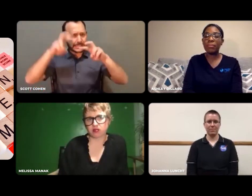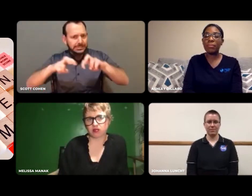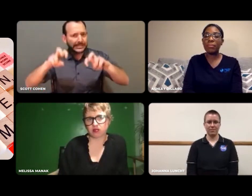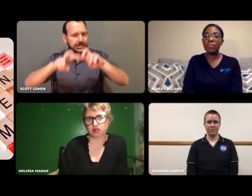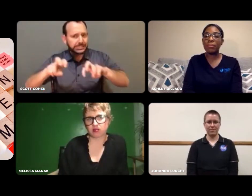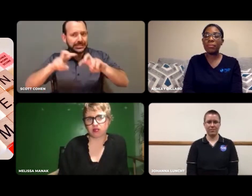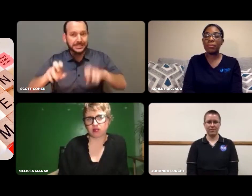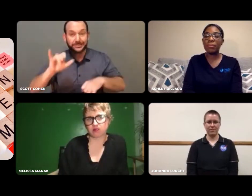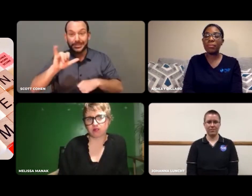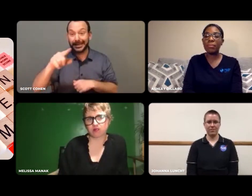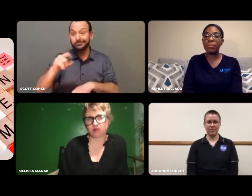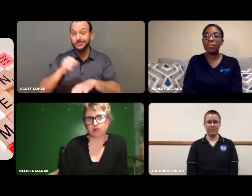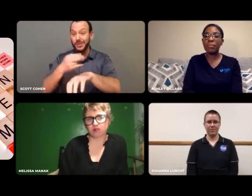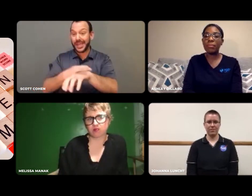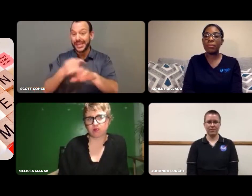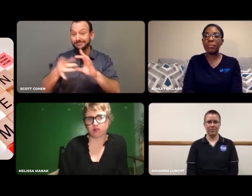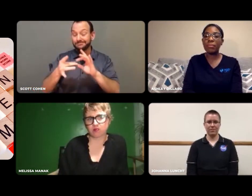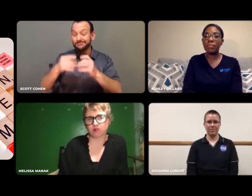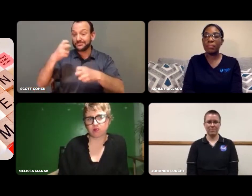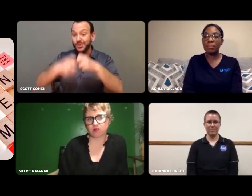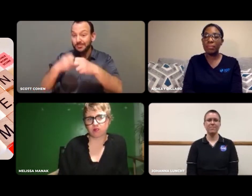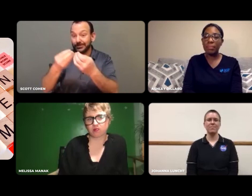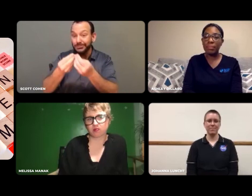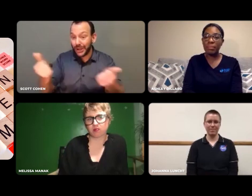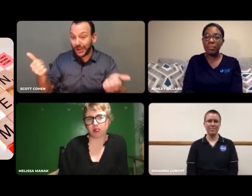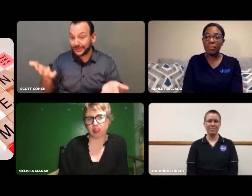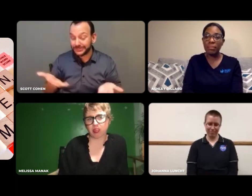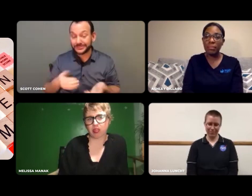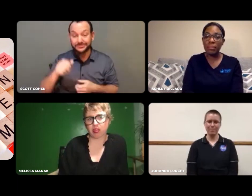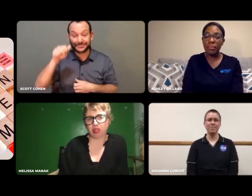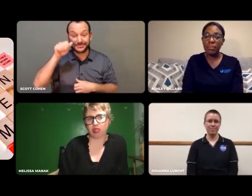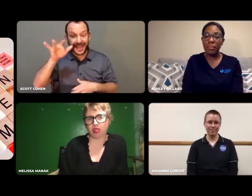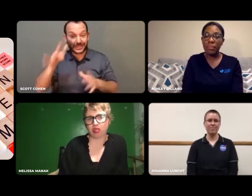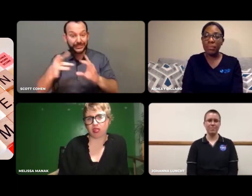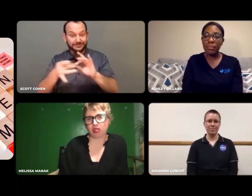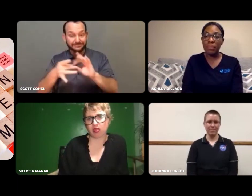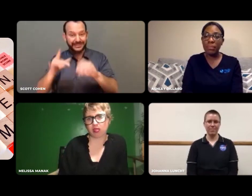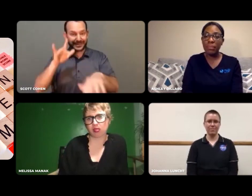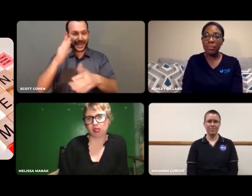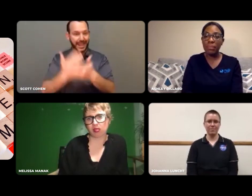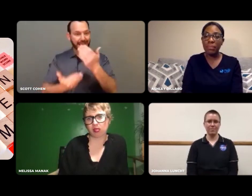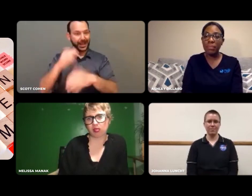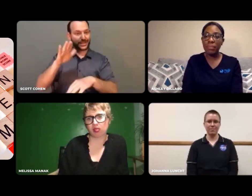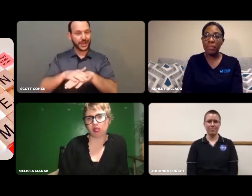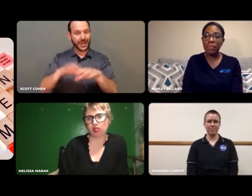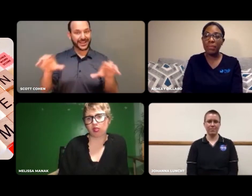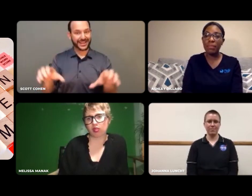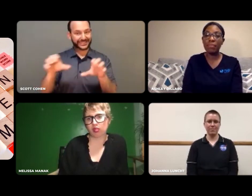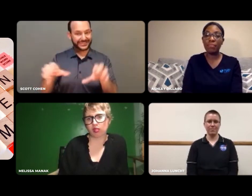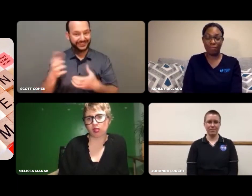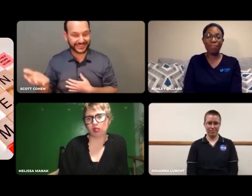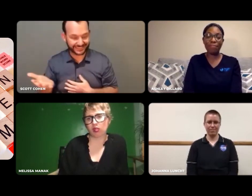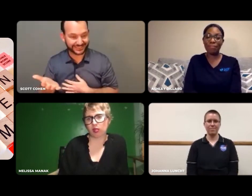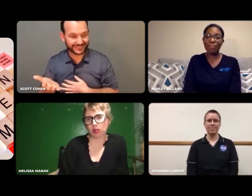Johanna mentioned problem-solving. They're there. Ashley mentioned hands-on activities, that's included as well.